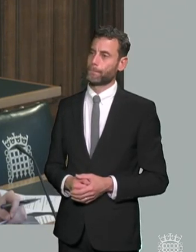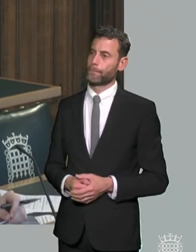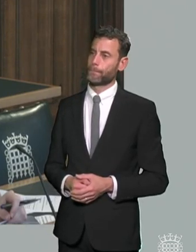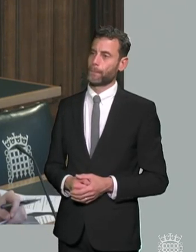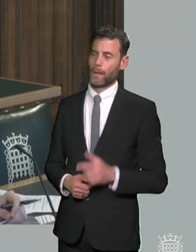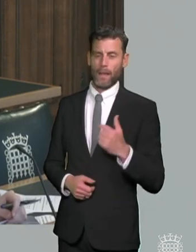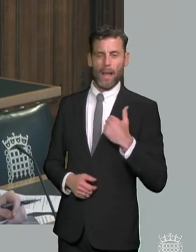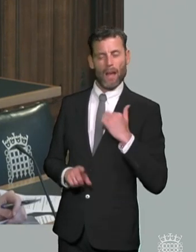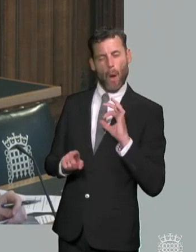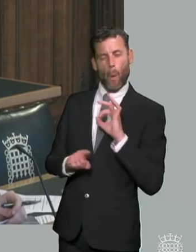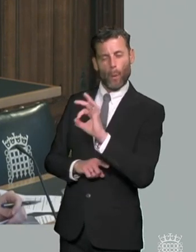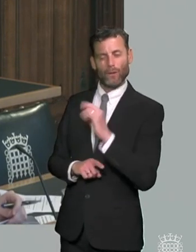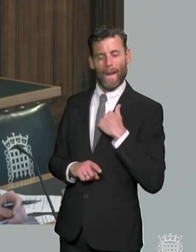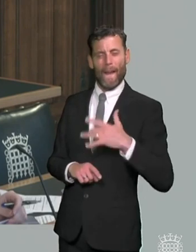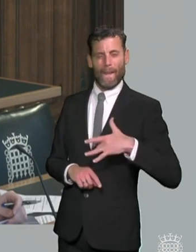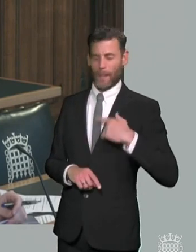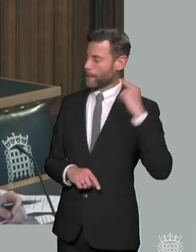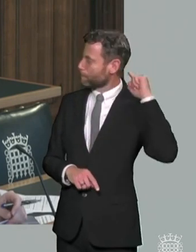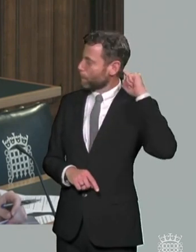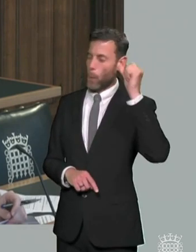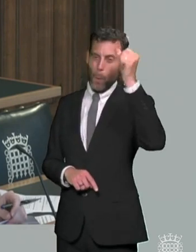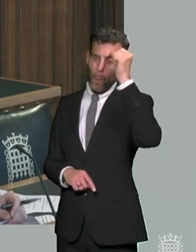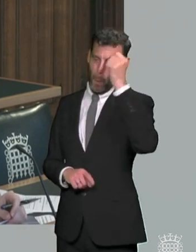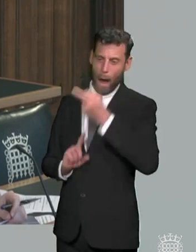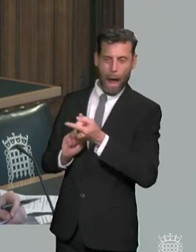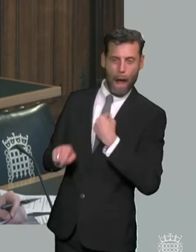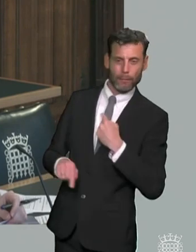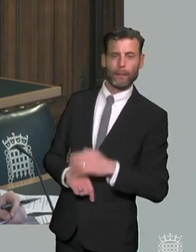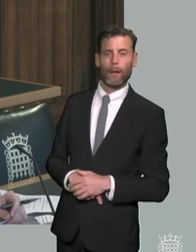answer is going to be to this um do you think there currently are enough incentives uh